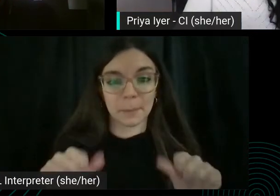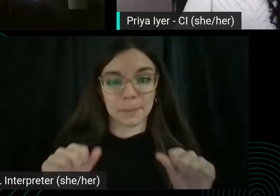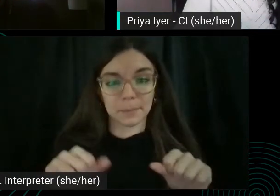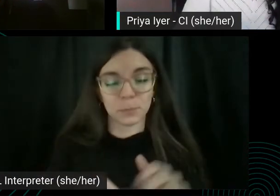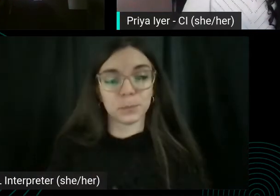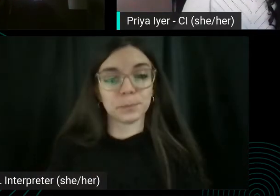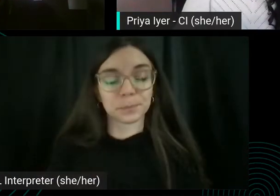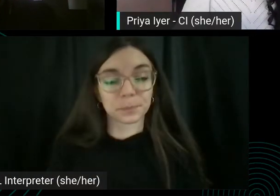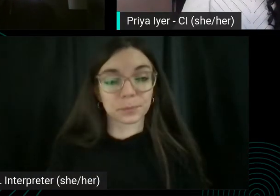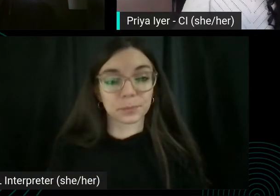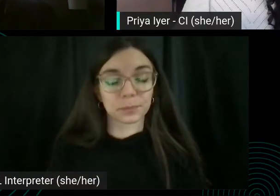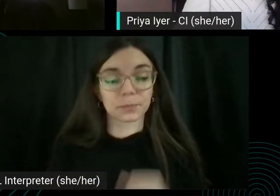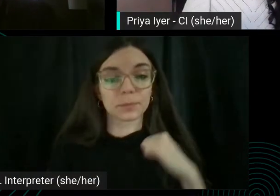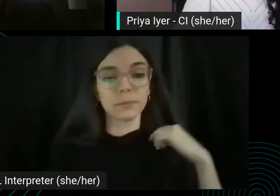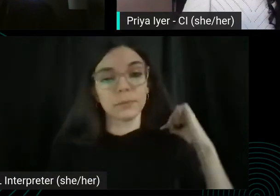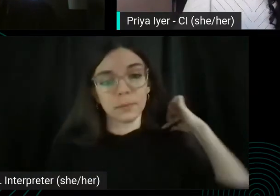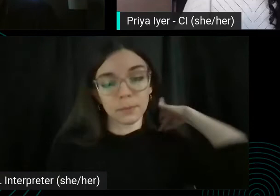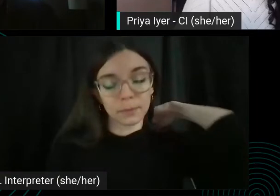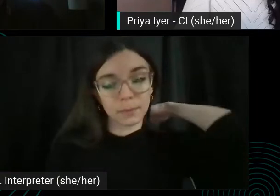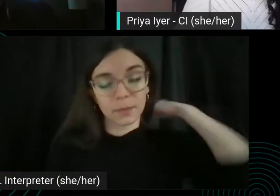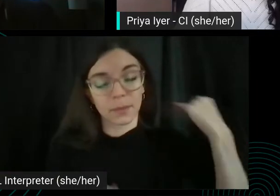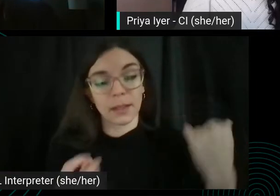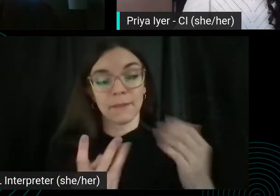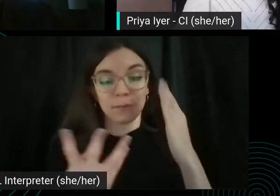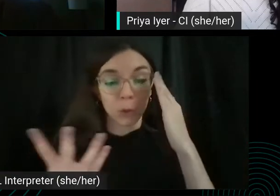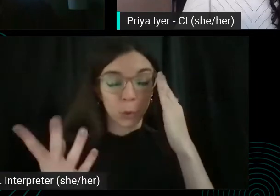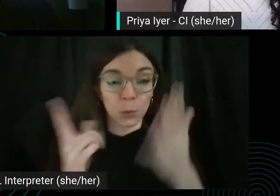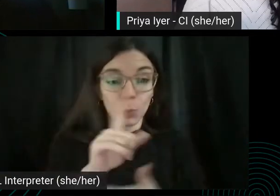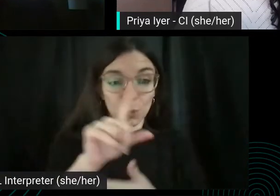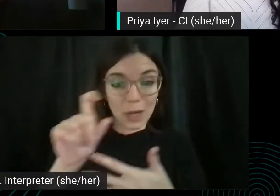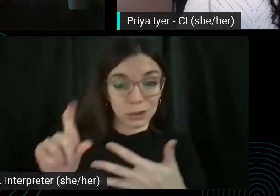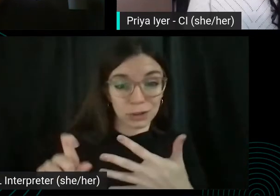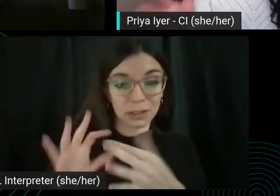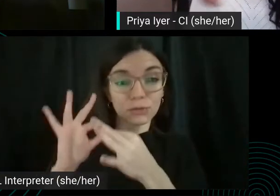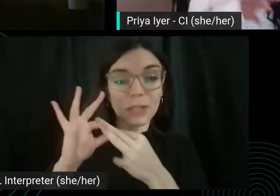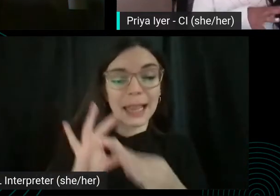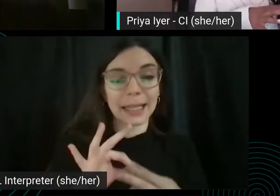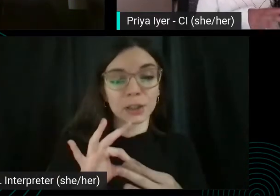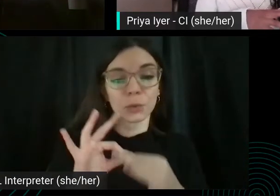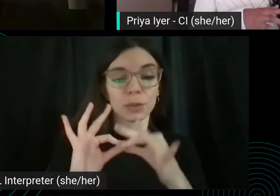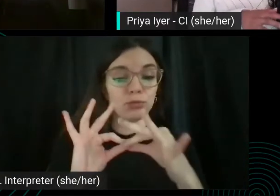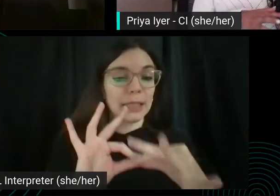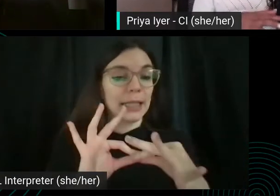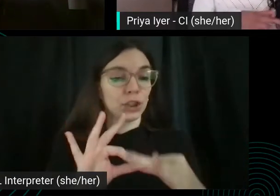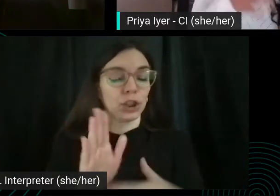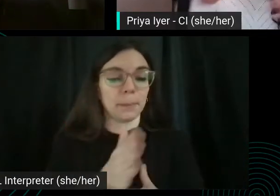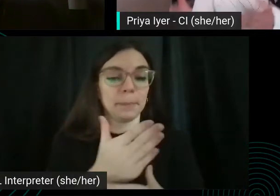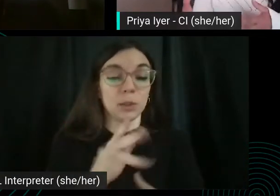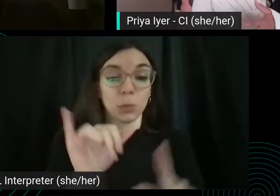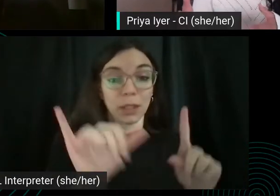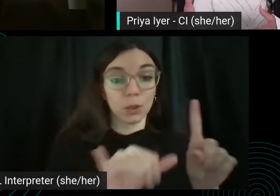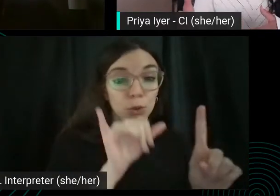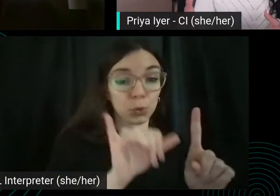So, there were a couple of questions that came up related to just the relationship between YouTube premium. And then just